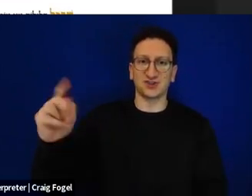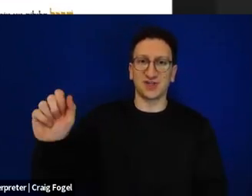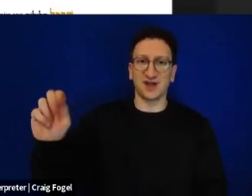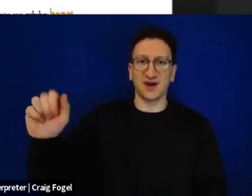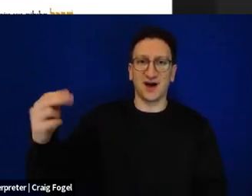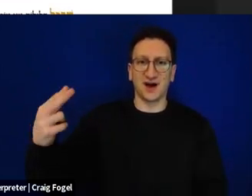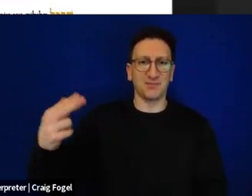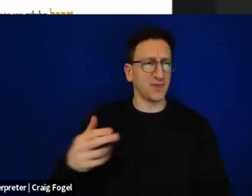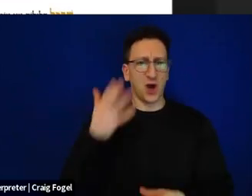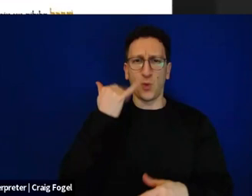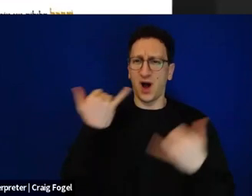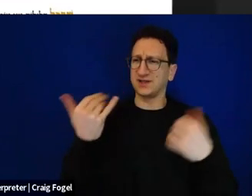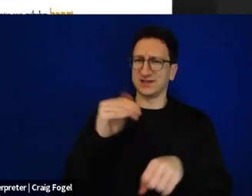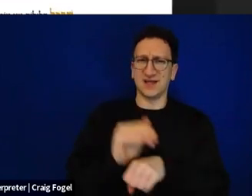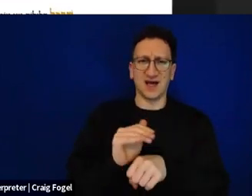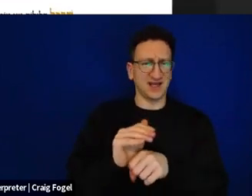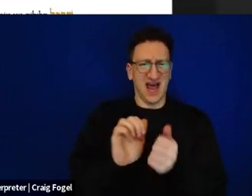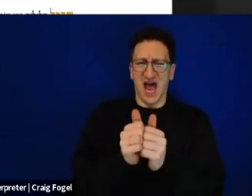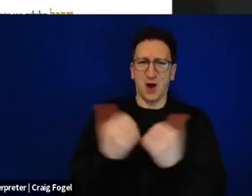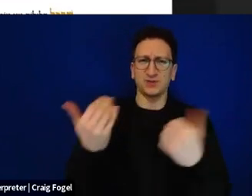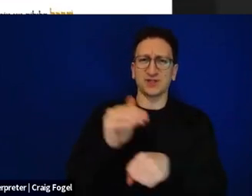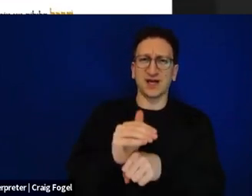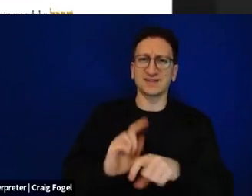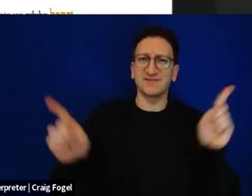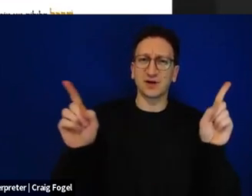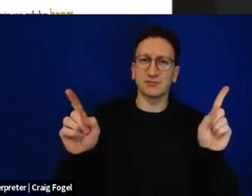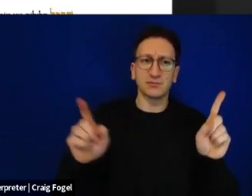What is it that's different? What has changed for you over this last half year? And I think